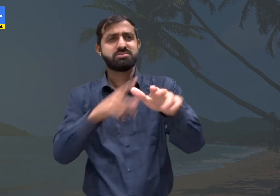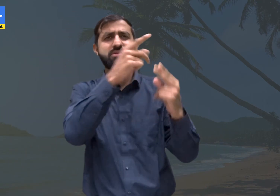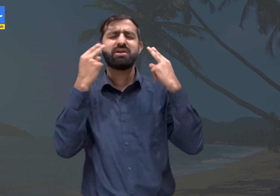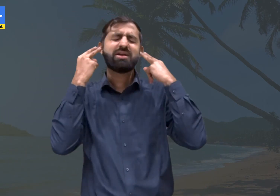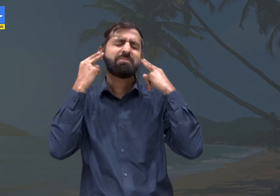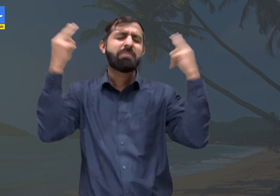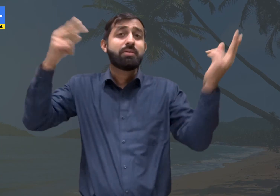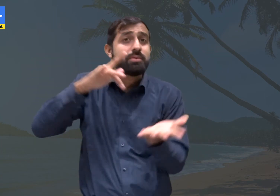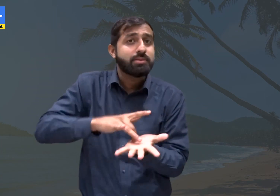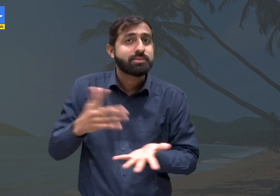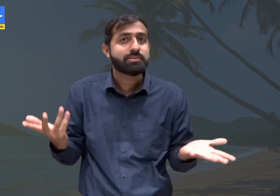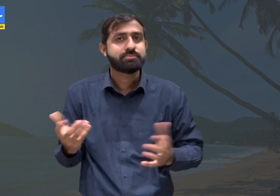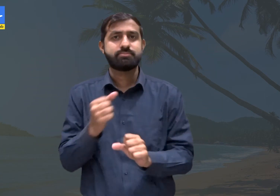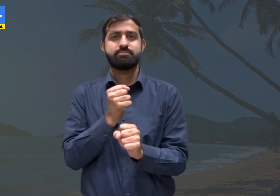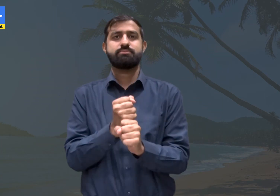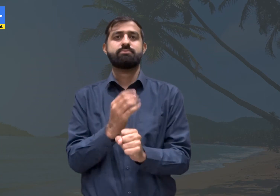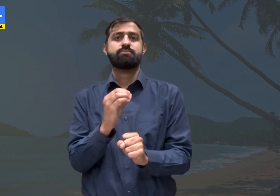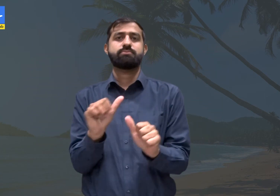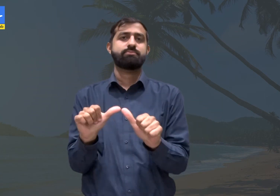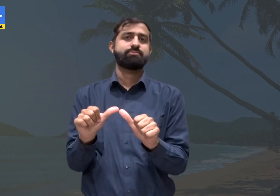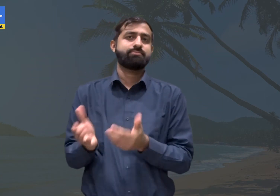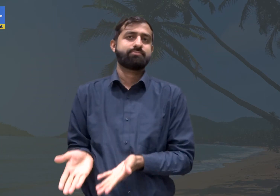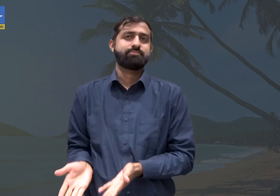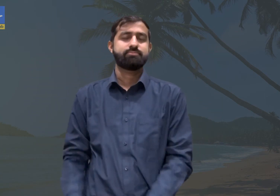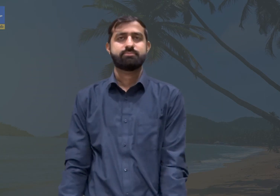They all looked happy and prosperous in Goa.